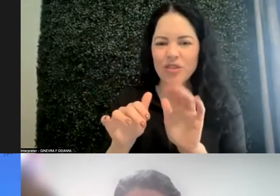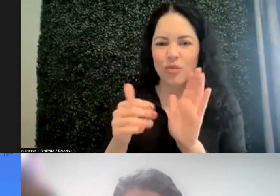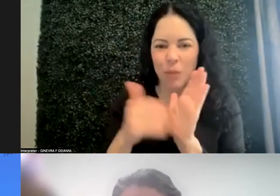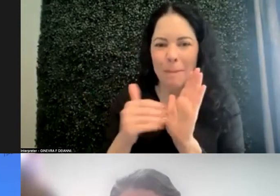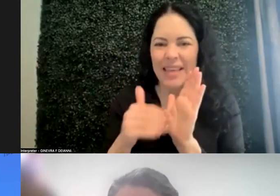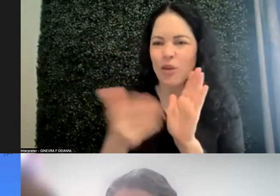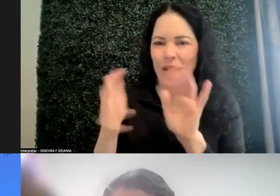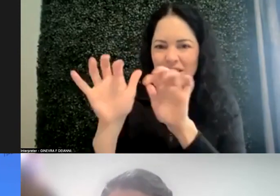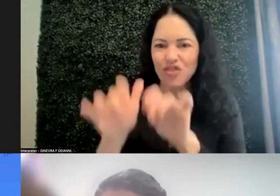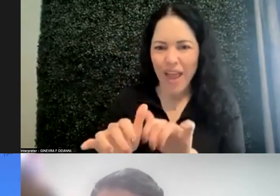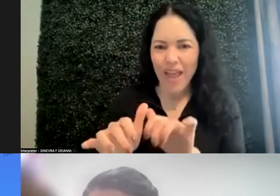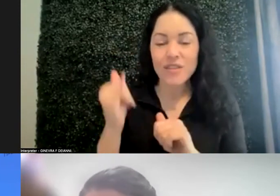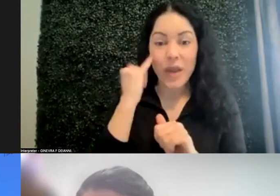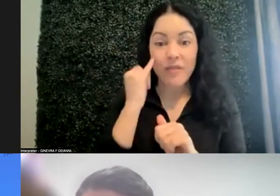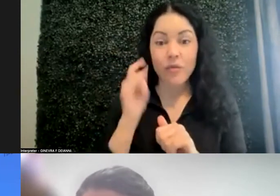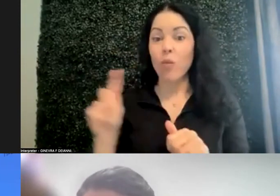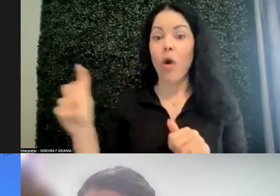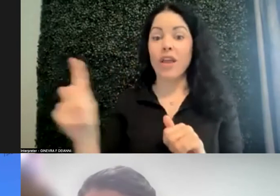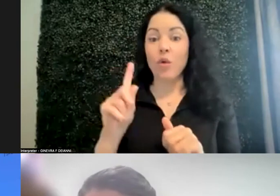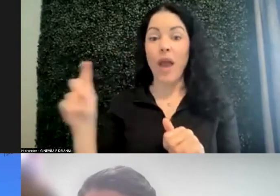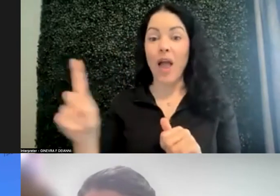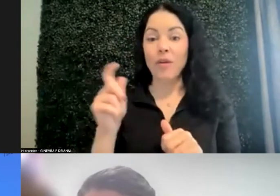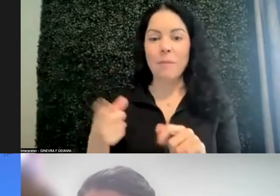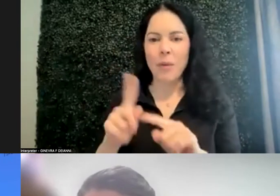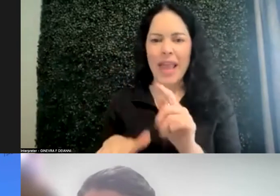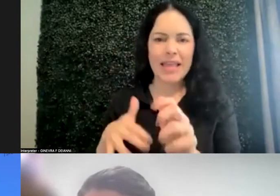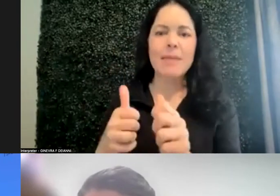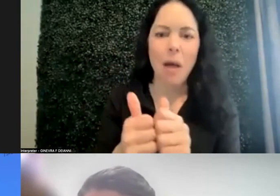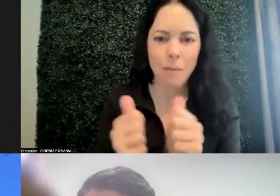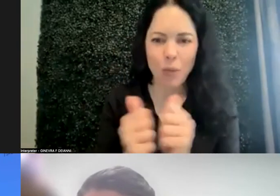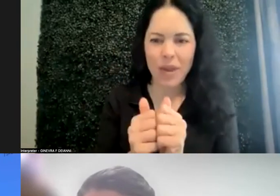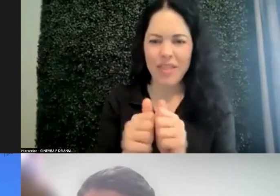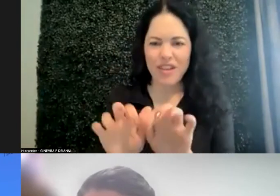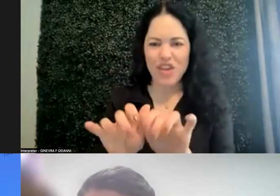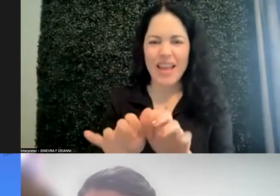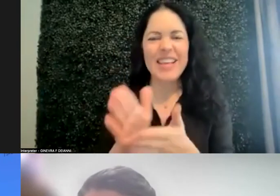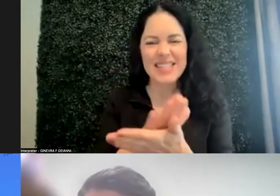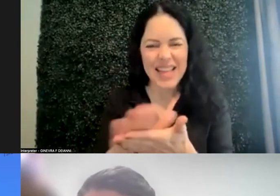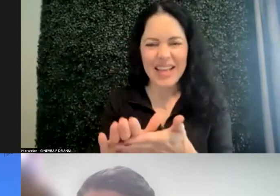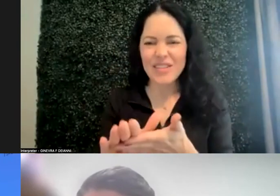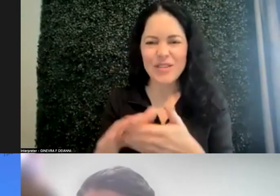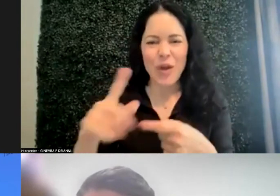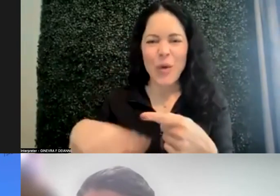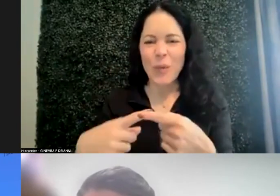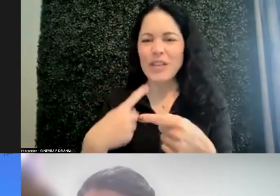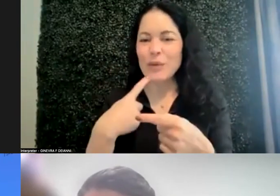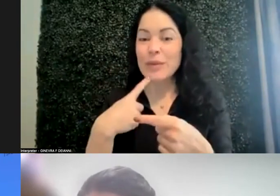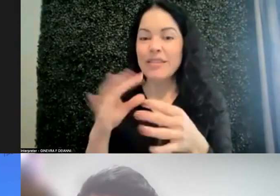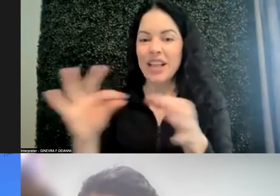So we're on audio, but we're not being able to keep up with chat. It's nice when people re-state what's being said. So thank you. Yeah.